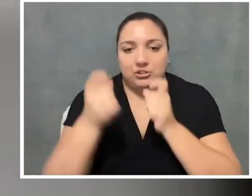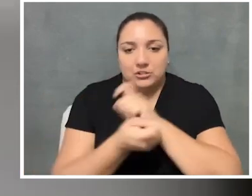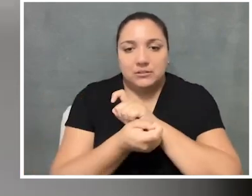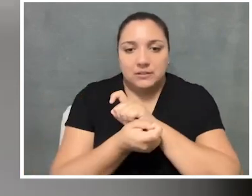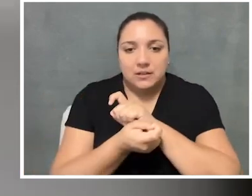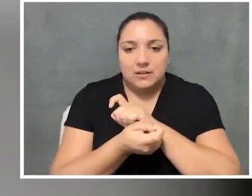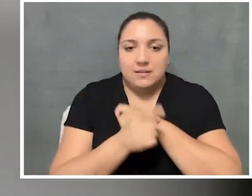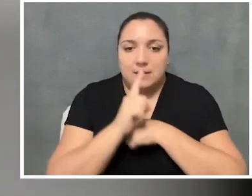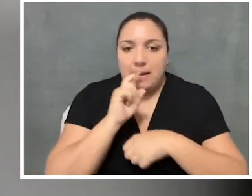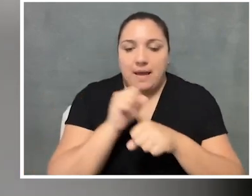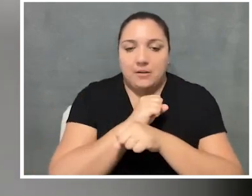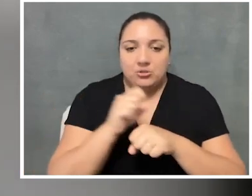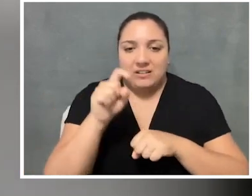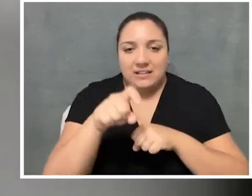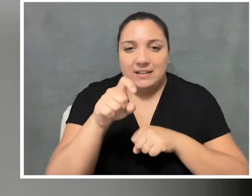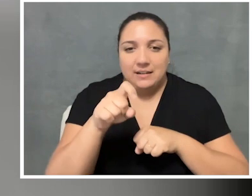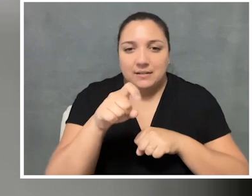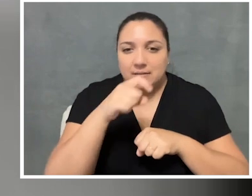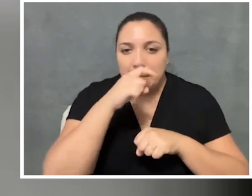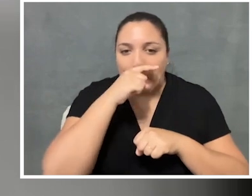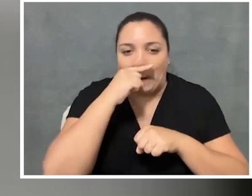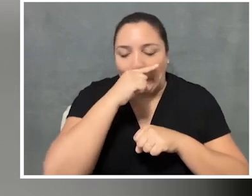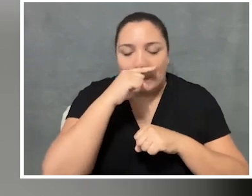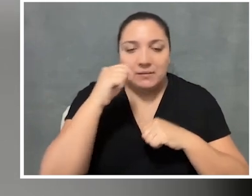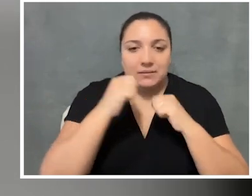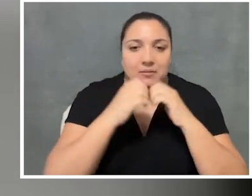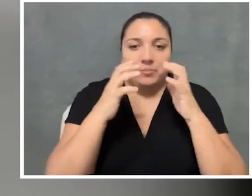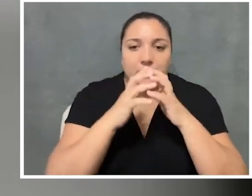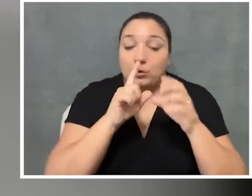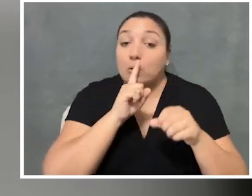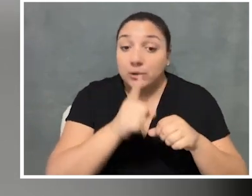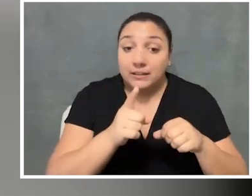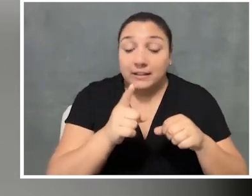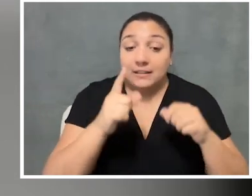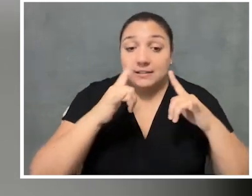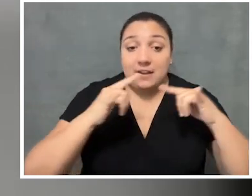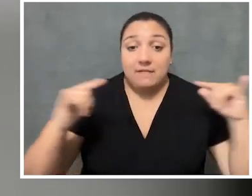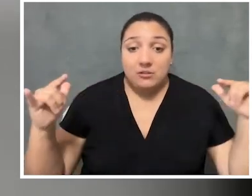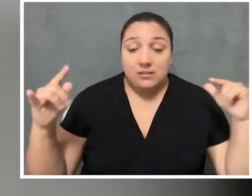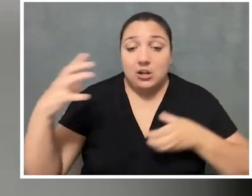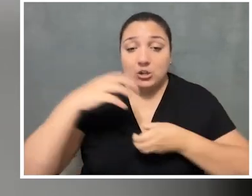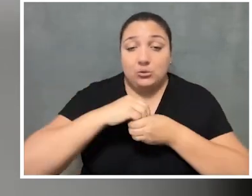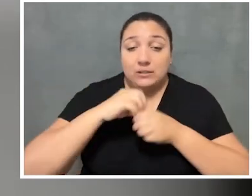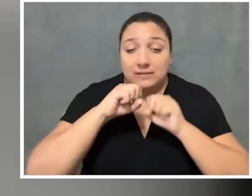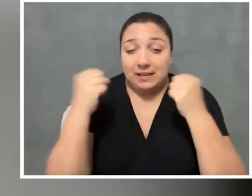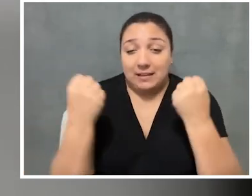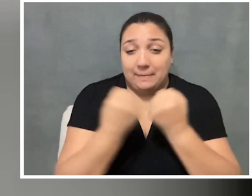that are actually needed to build like, a truly diverse and inclusive society.